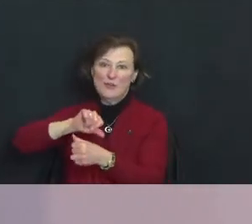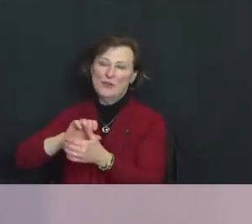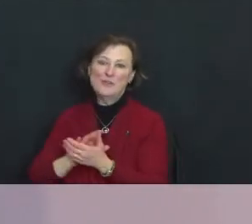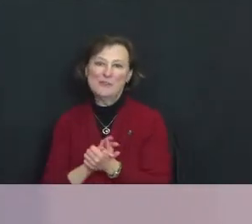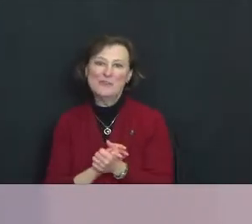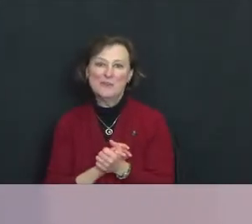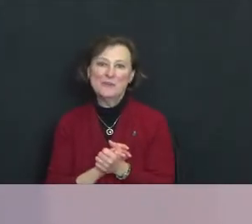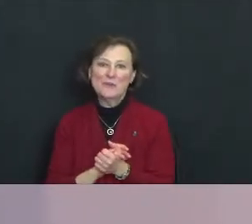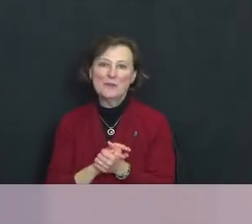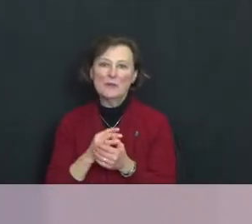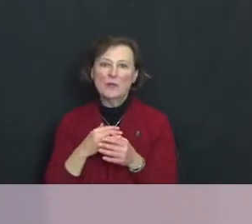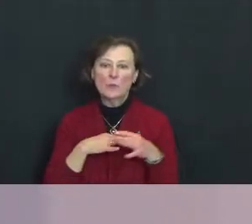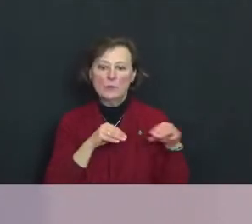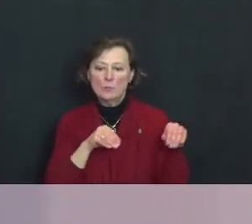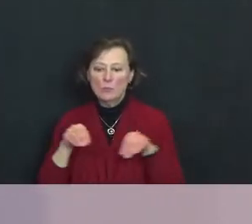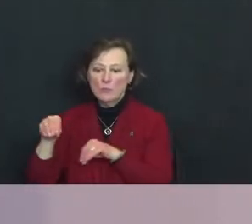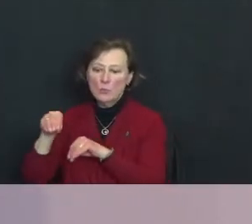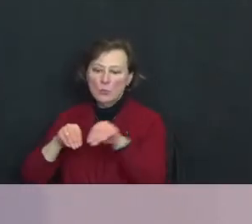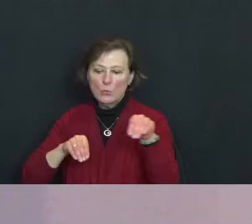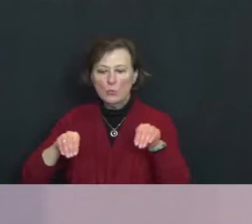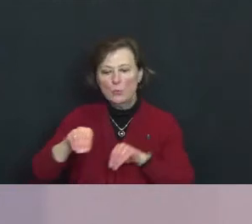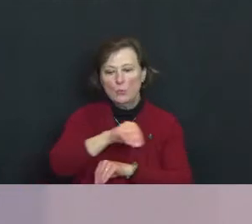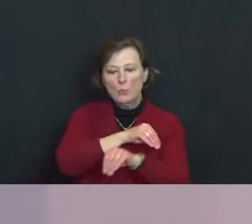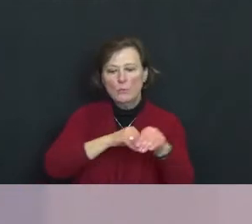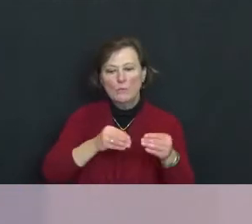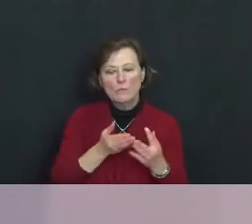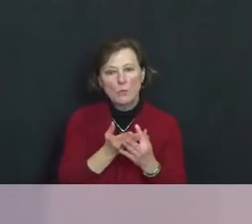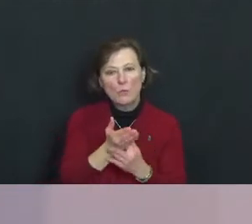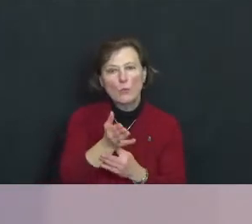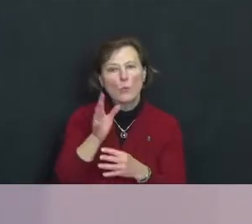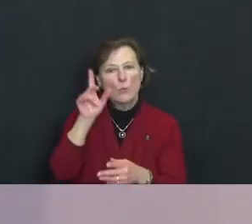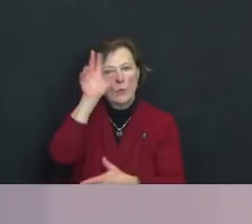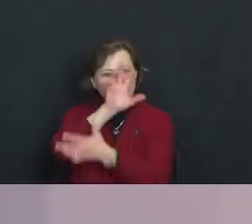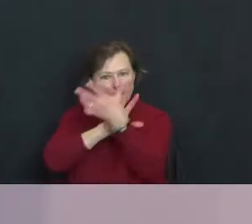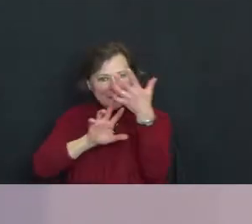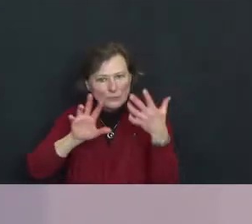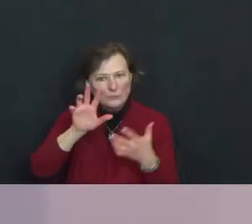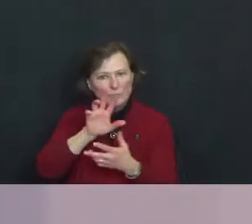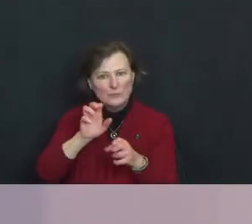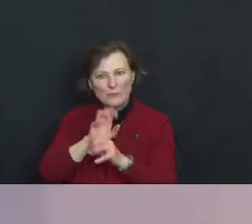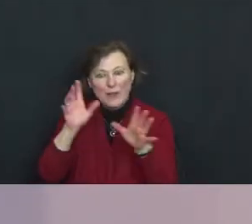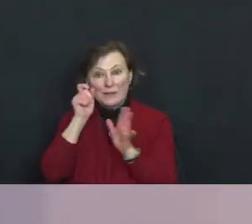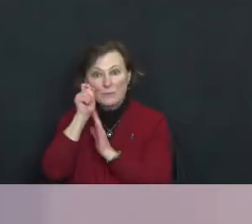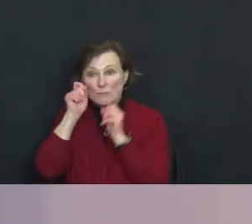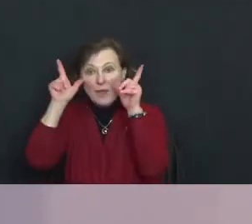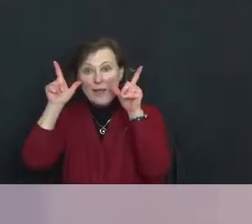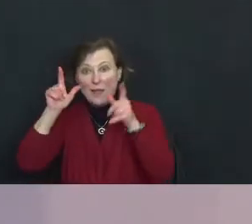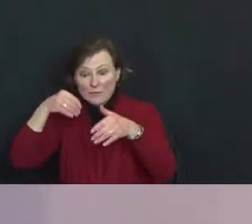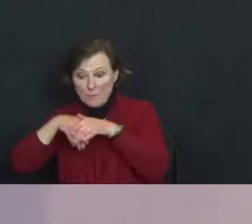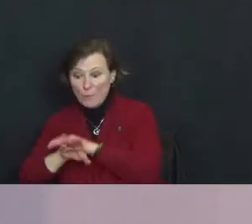We move together through the mysteries, the bright surprise of birth and the shadowed